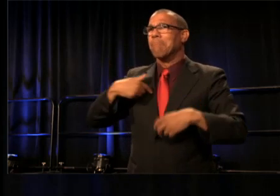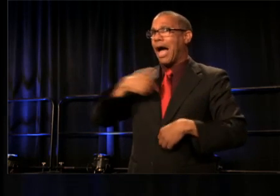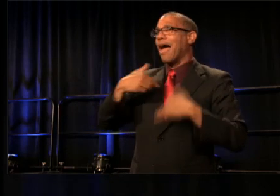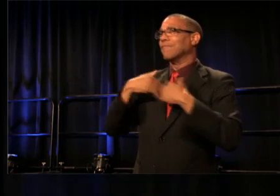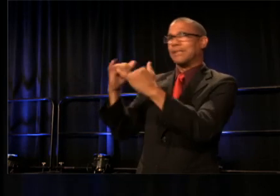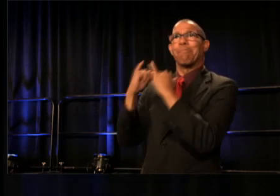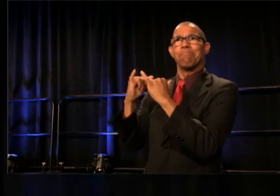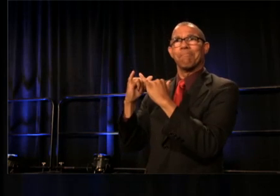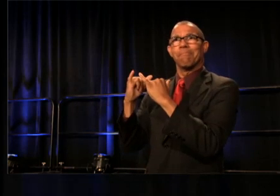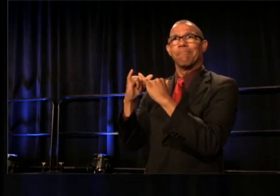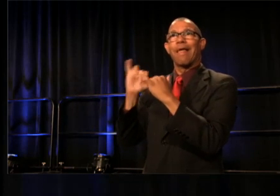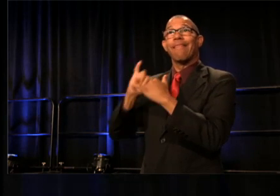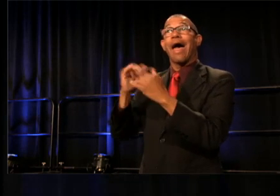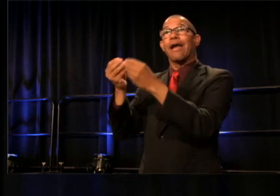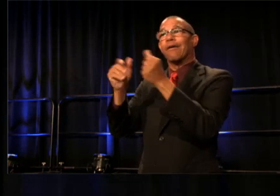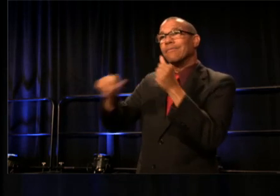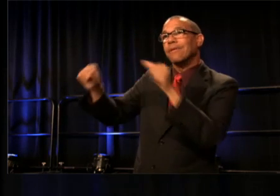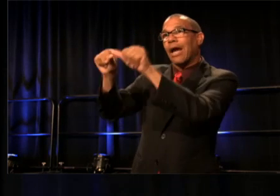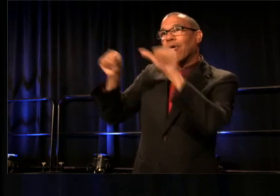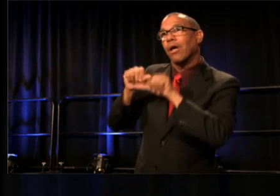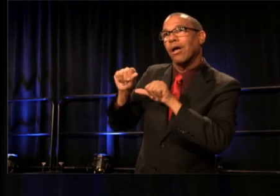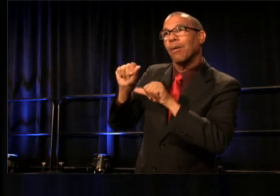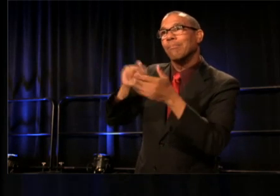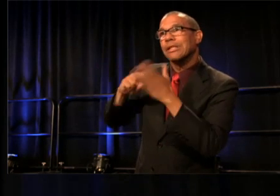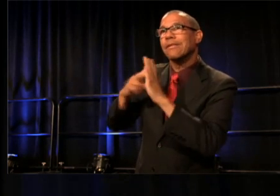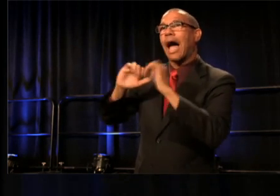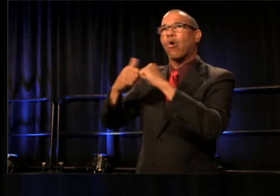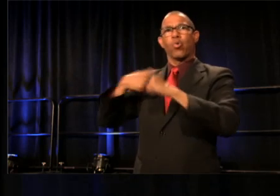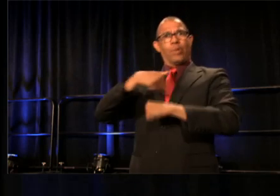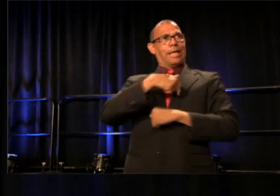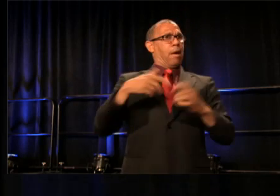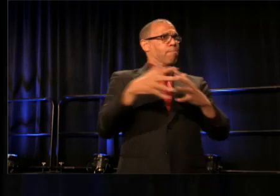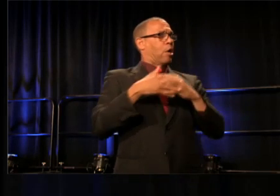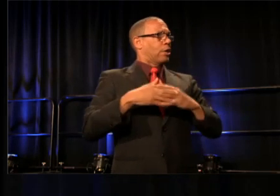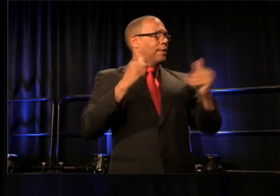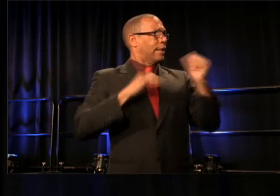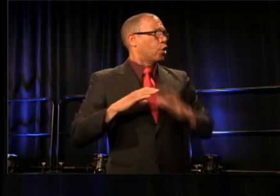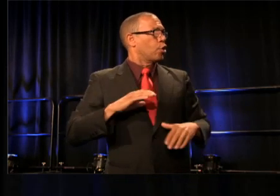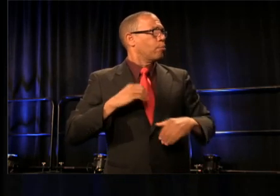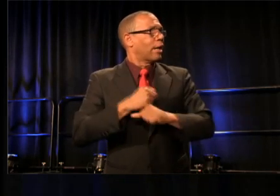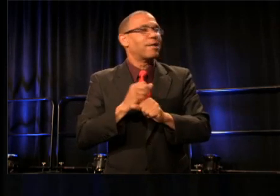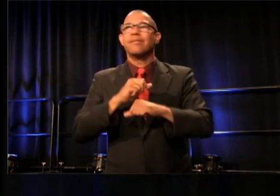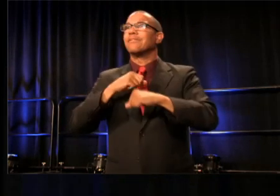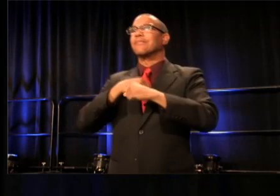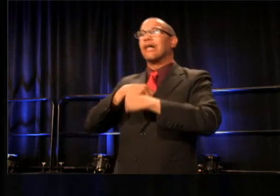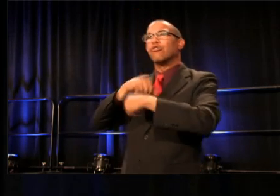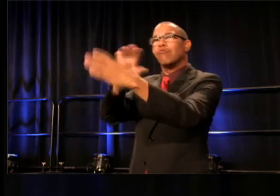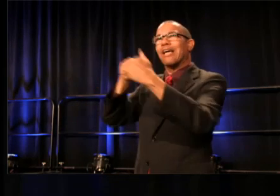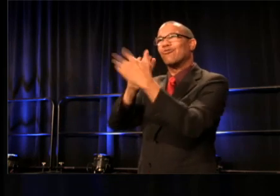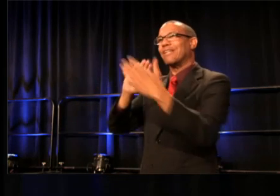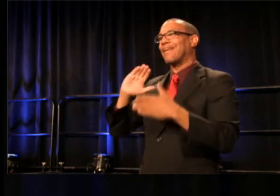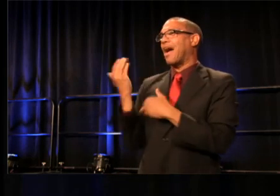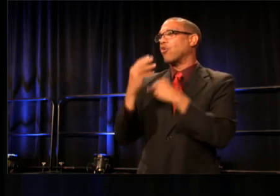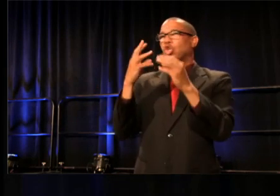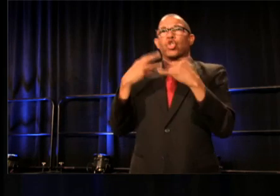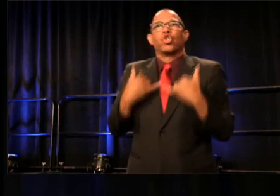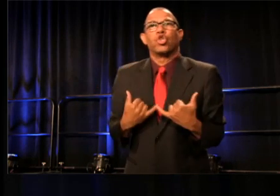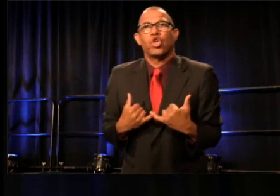That territory involves: How are we, American theatre makers, going to address the deeply fractured world that we live in? Not only in our work,